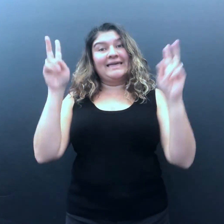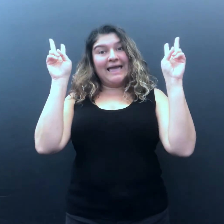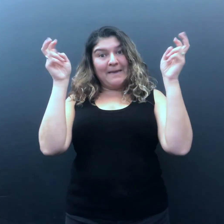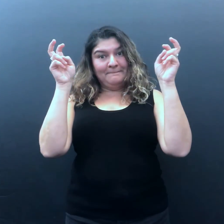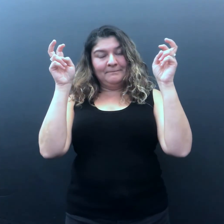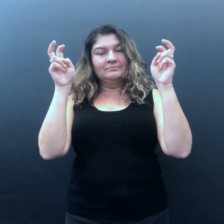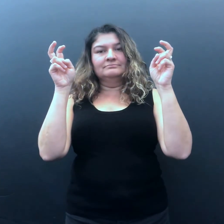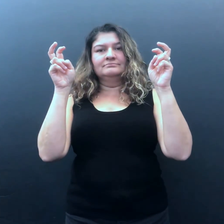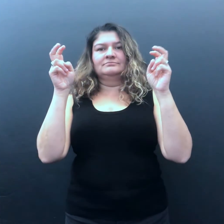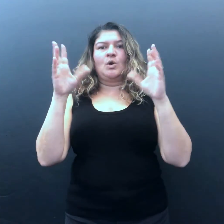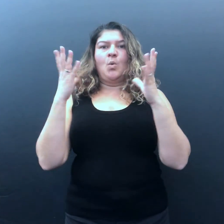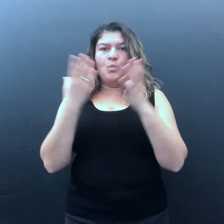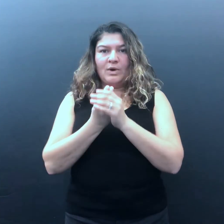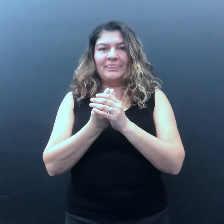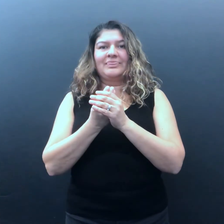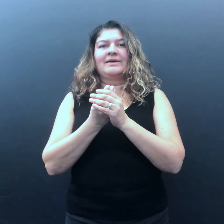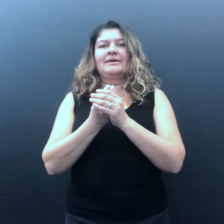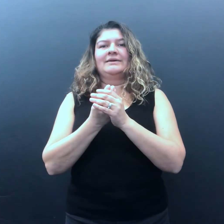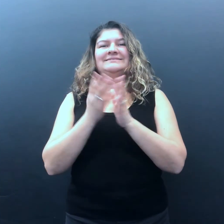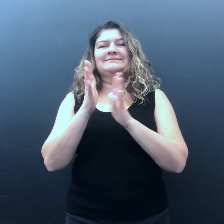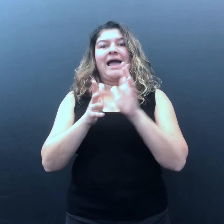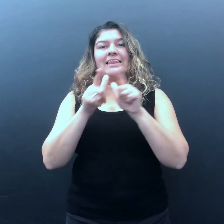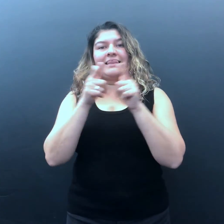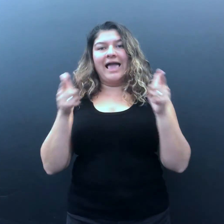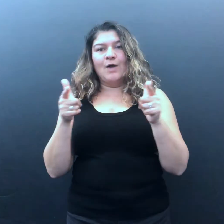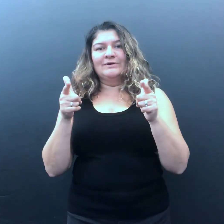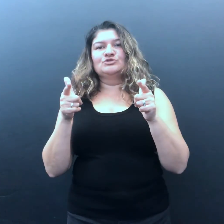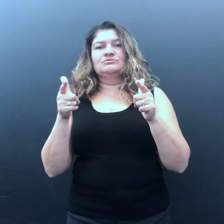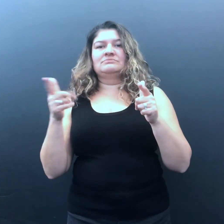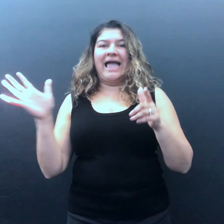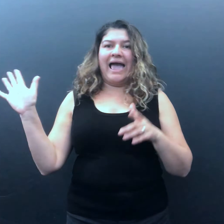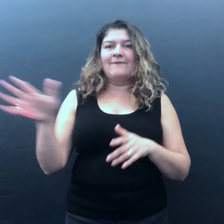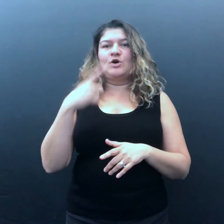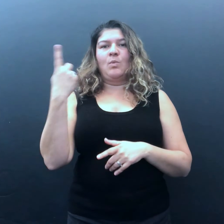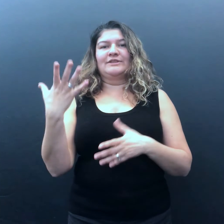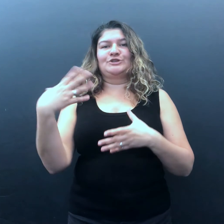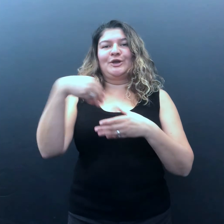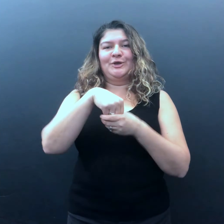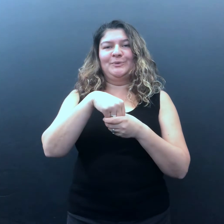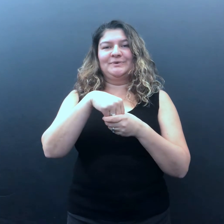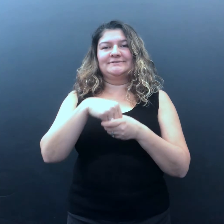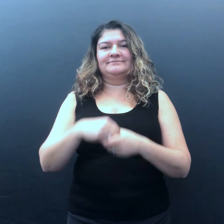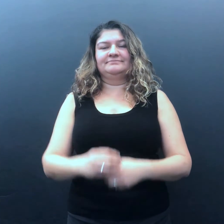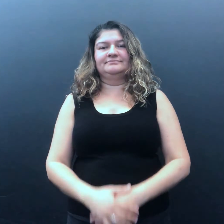The theme is 'With Sign Language, Everyone is Included'.